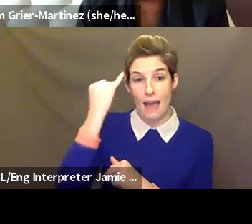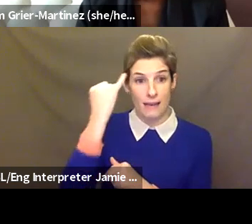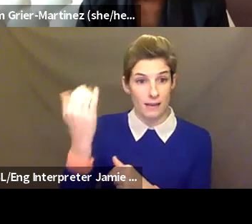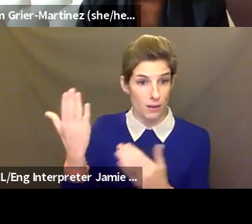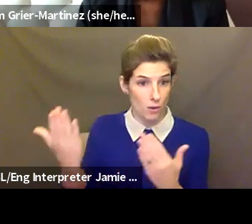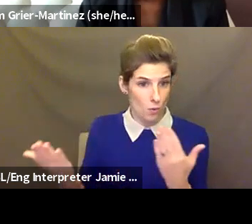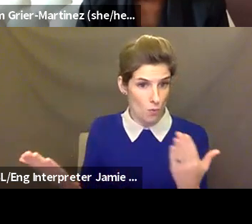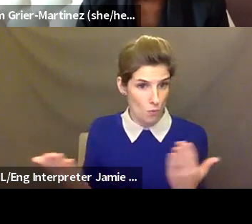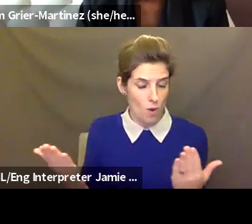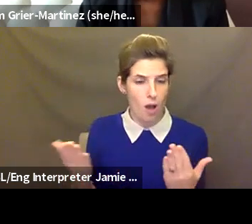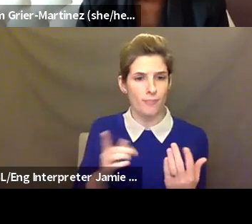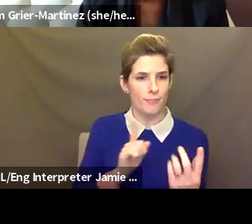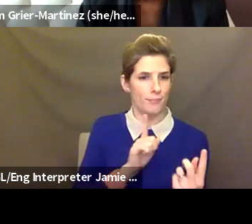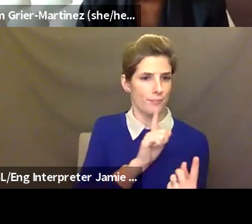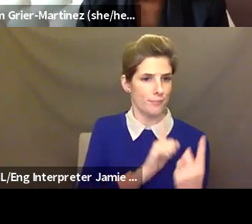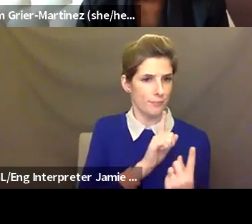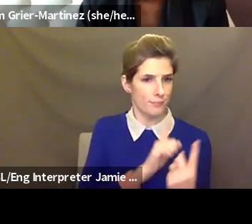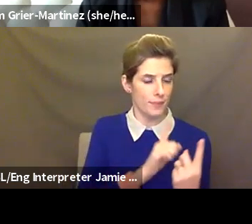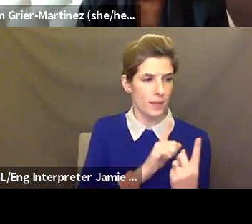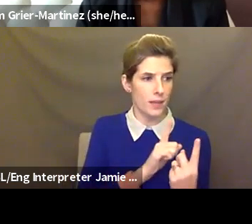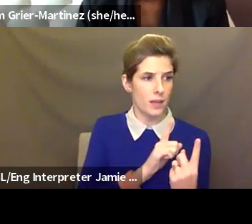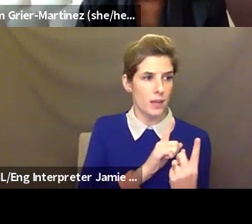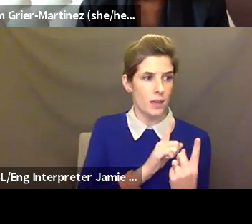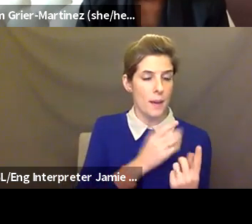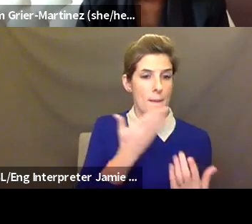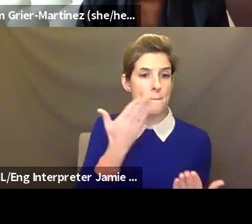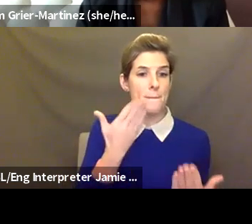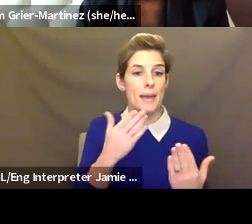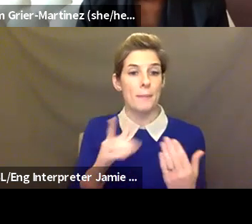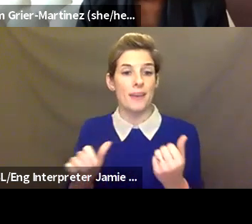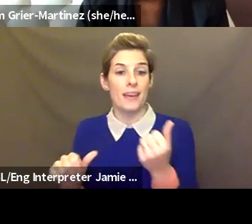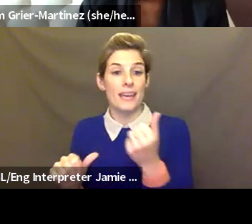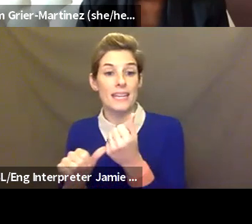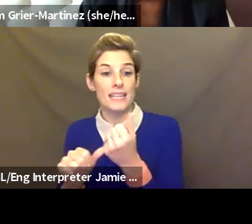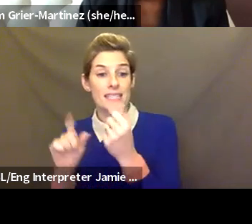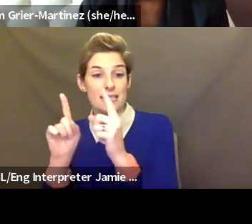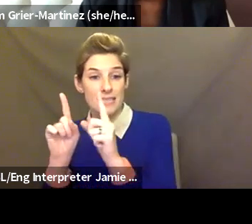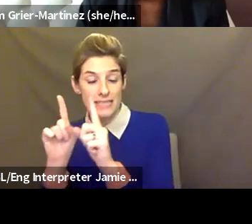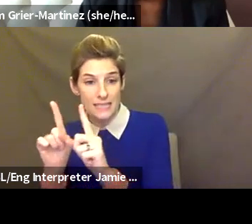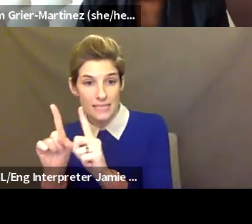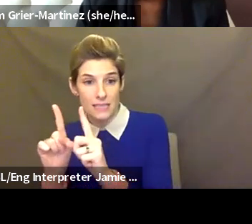and sometimes it might be like an assistant or another adult in the room while the lead artist is teaching, maybe having a side